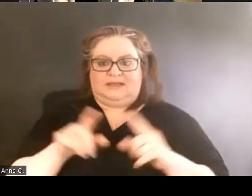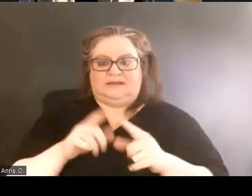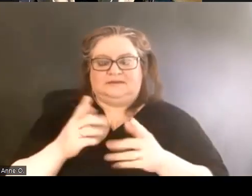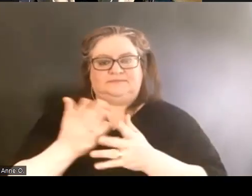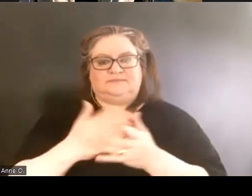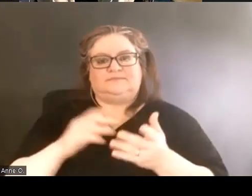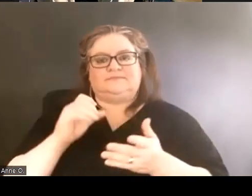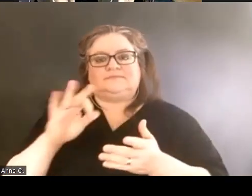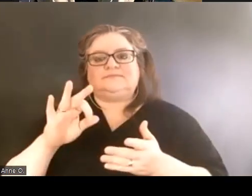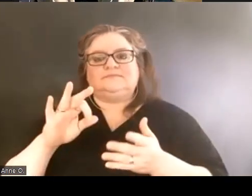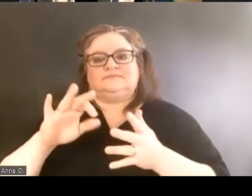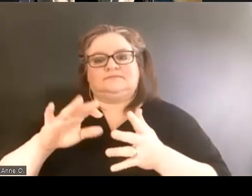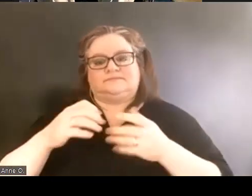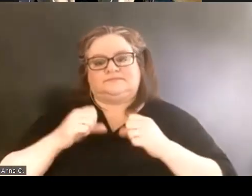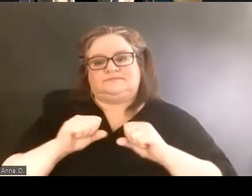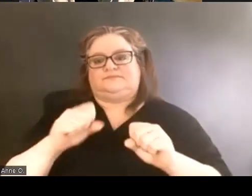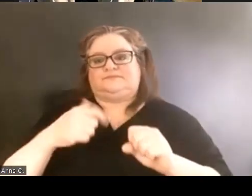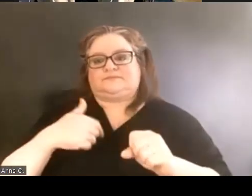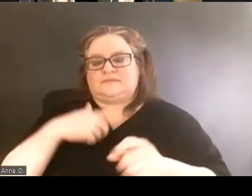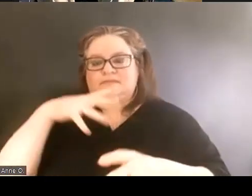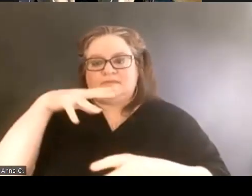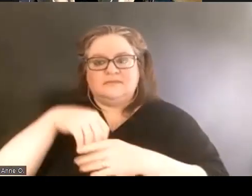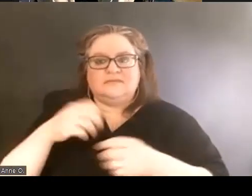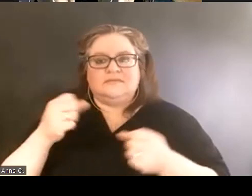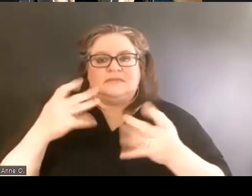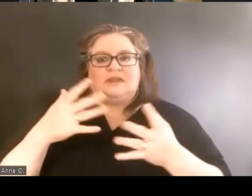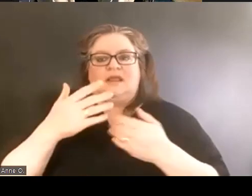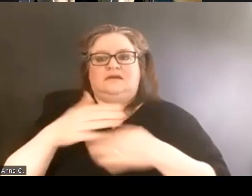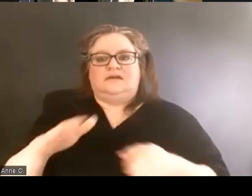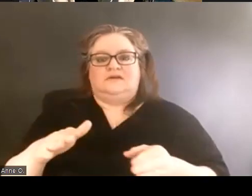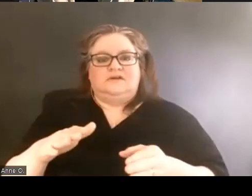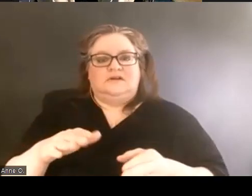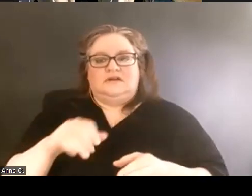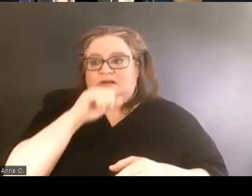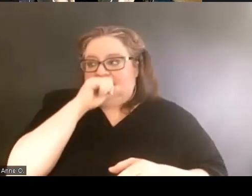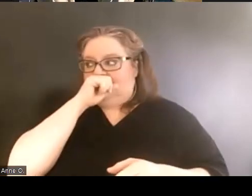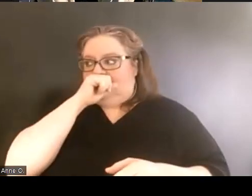I was in a lot of rooms in the beginning of my tenure